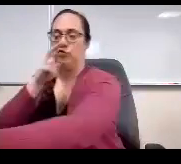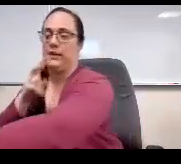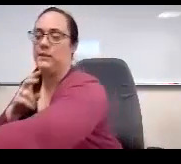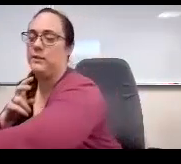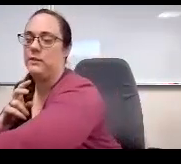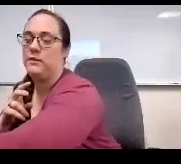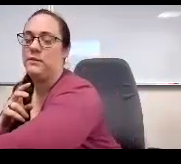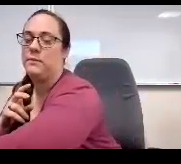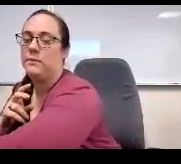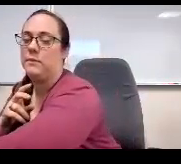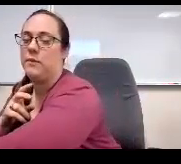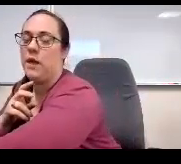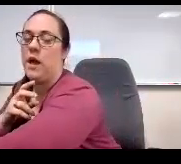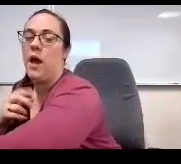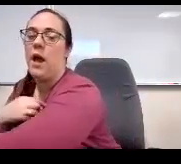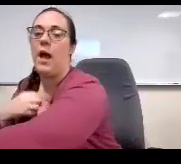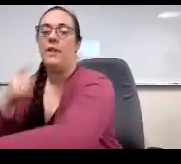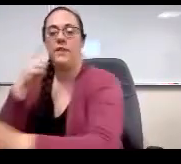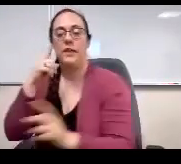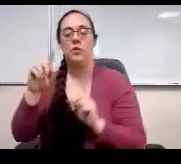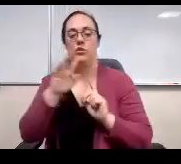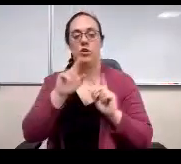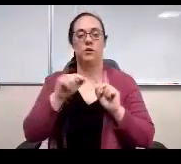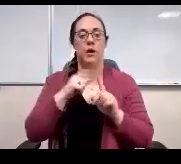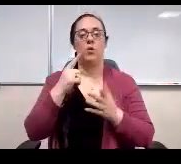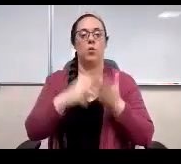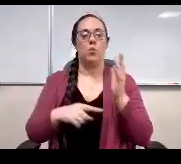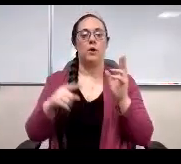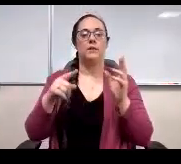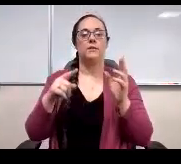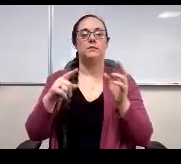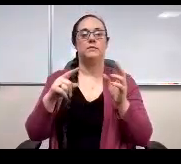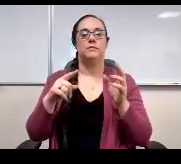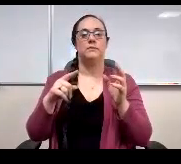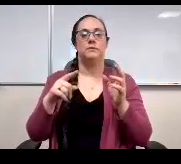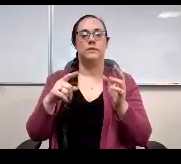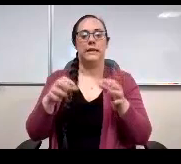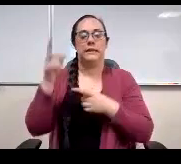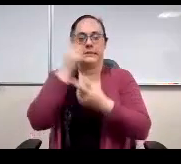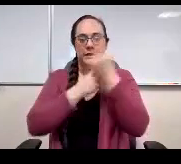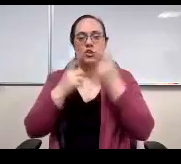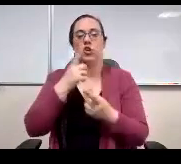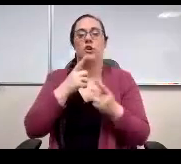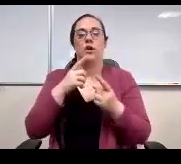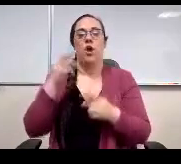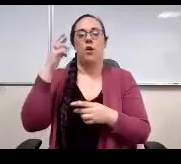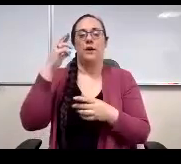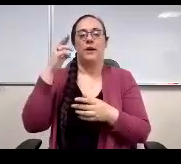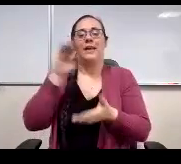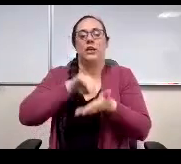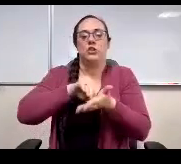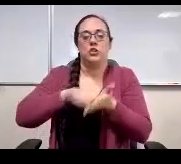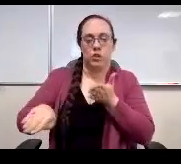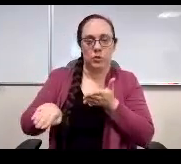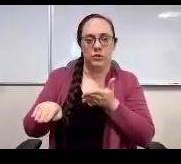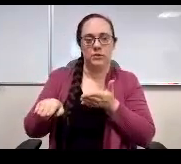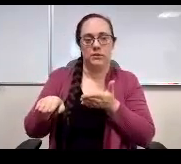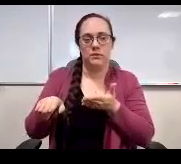I think what we're talking about is what constitutes really the excusable absence. Yeah, I'm actually trying to be less rigid than it is. Yeah,